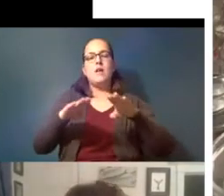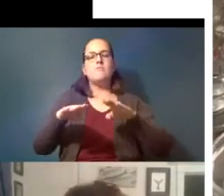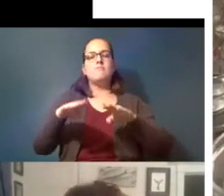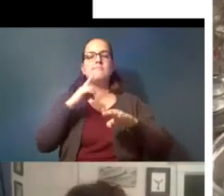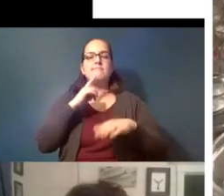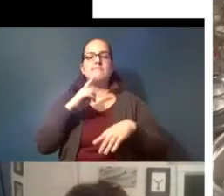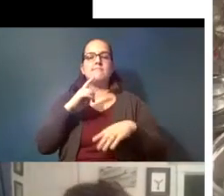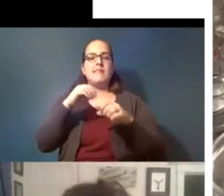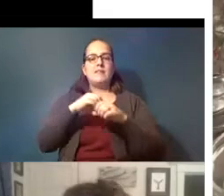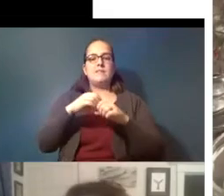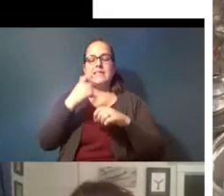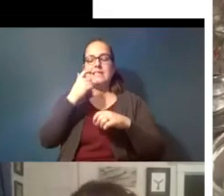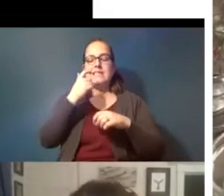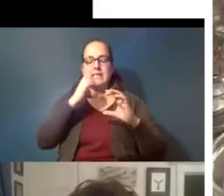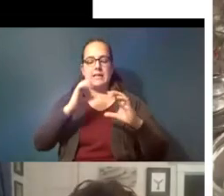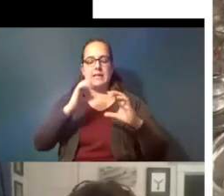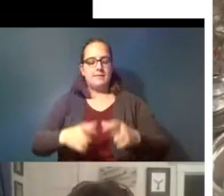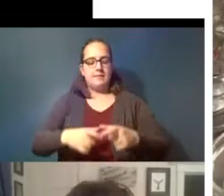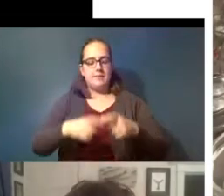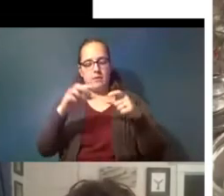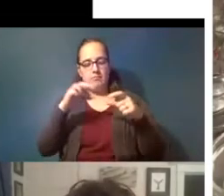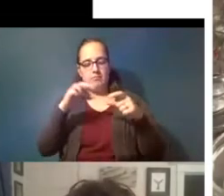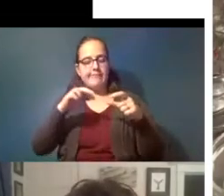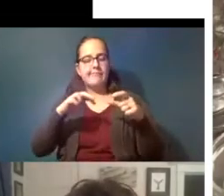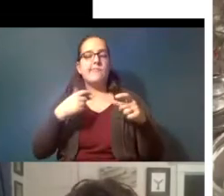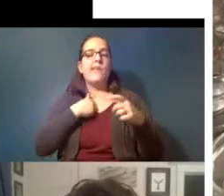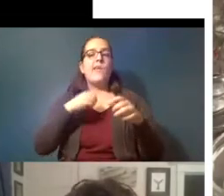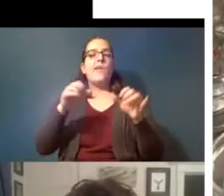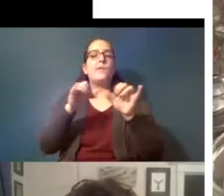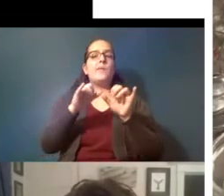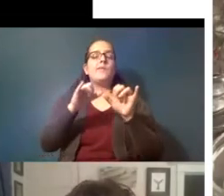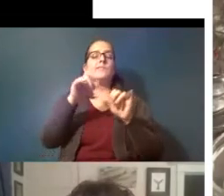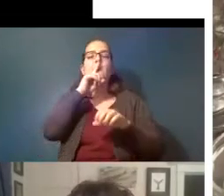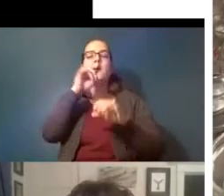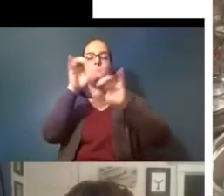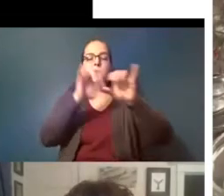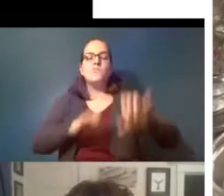wells and then we can do this in a really standardized way that can be repeated over